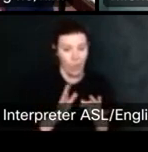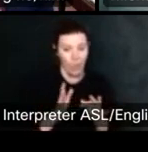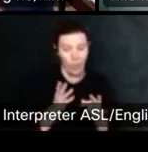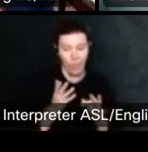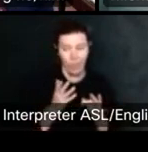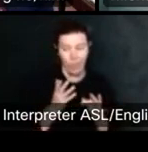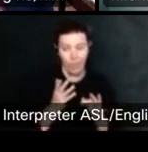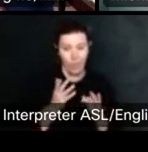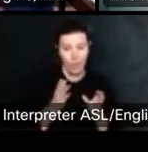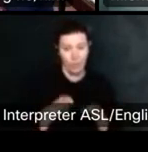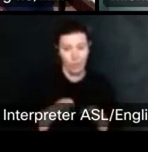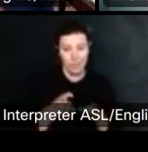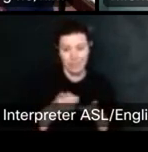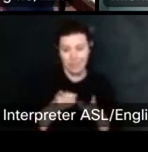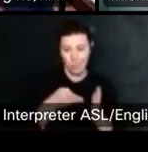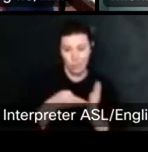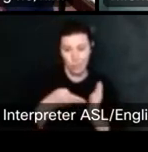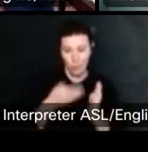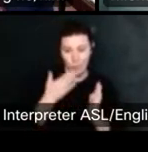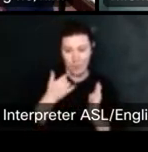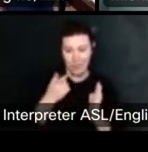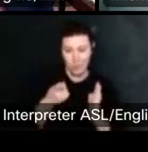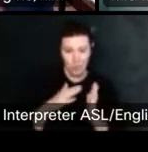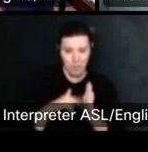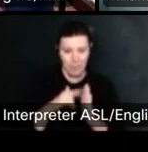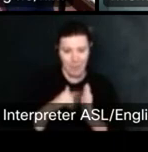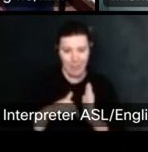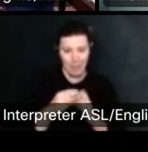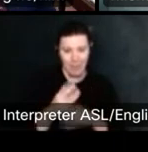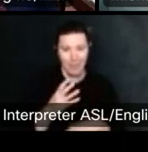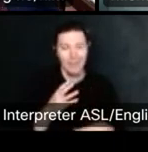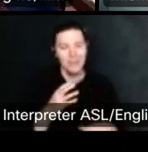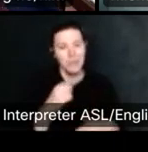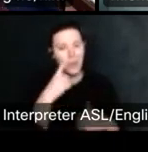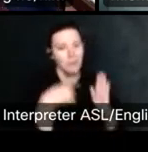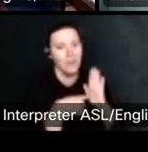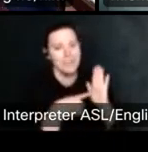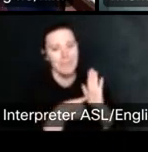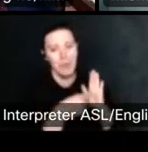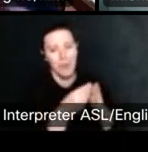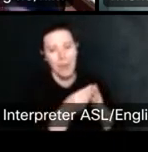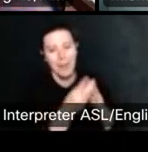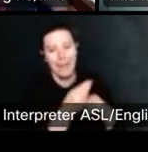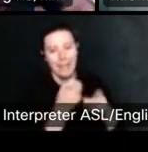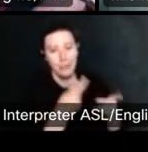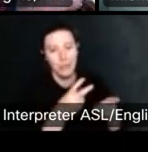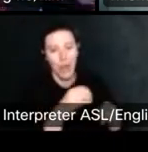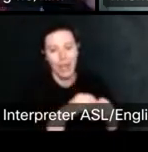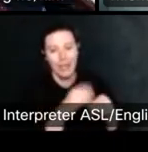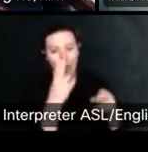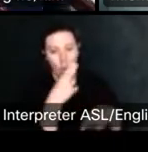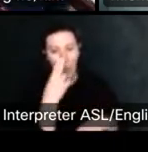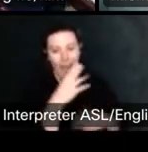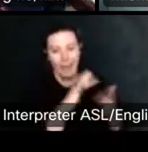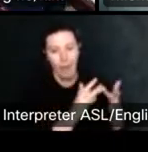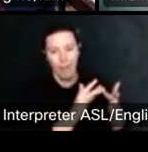She go on Facebook and a bunch of people put pictures of the plants, their saw in Hawaii or whatever. Right? You know, that stuff's all there. And, you know, if you just.